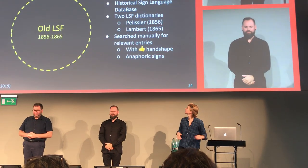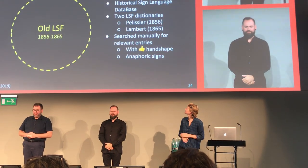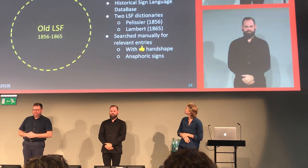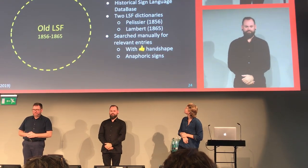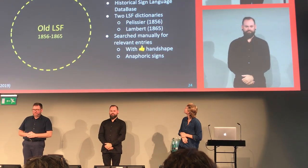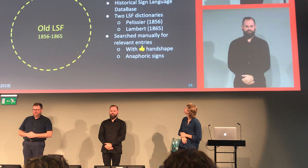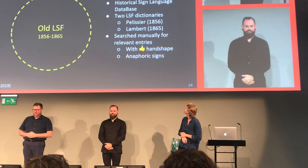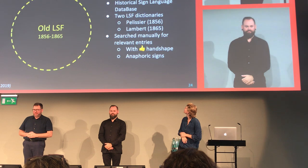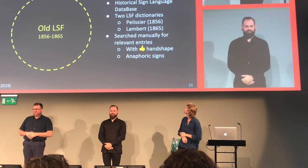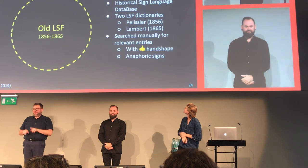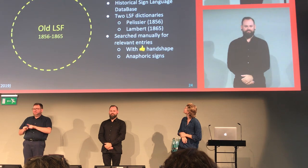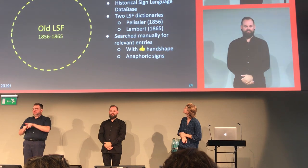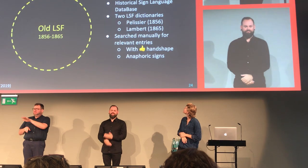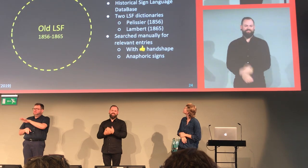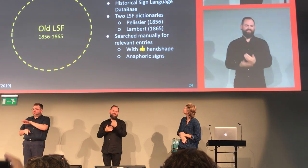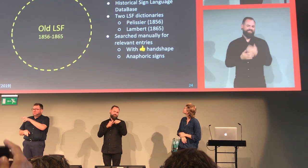and Gaulledet and coming to the US.